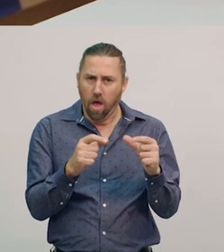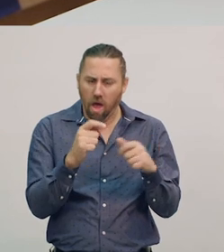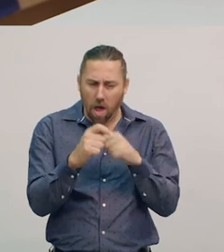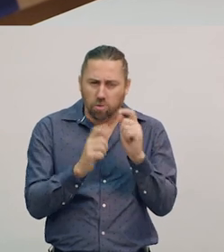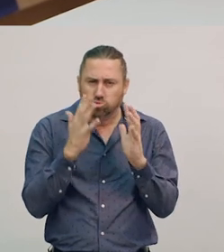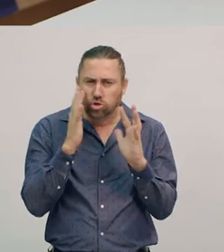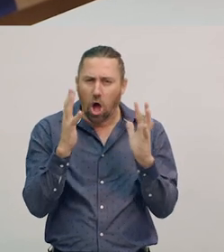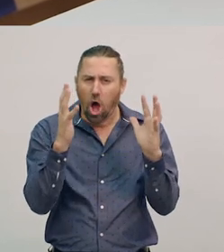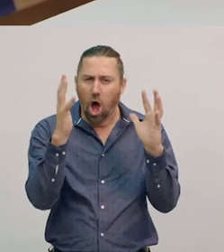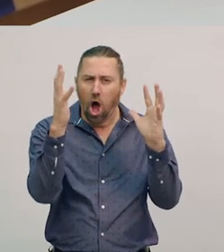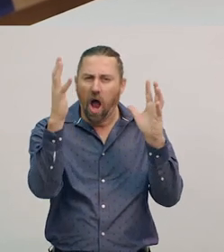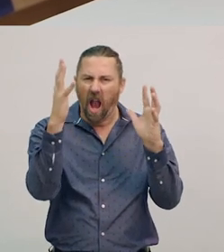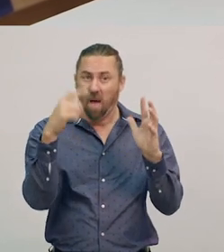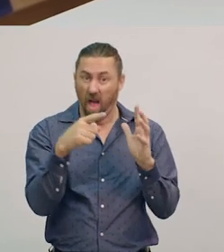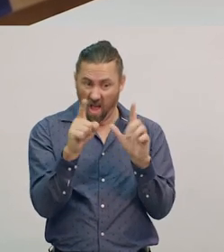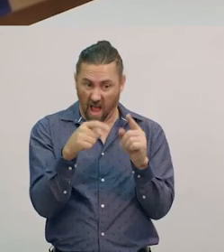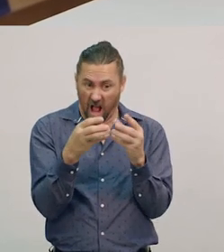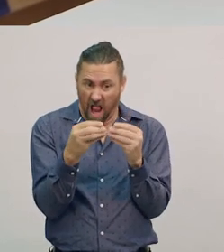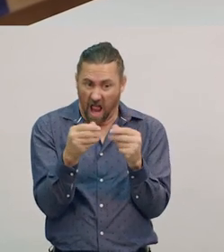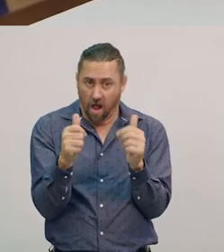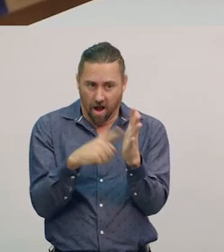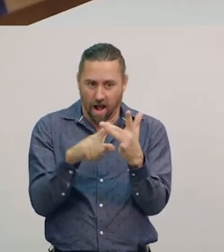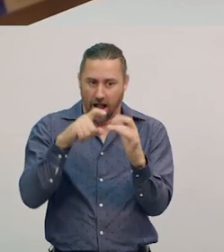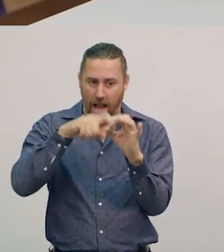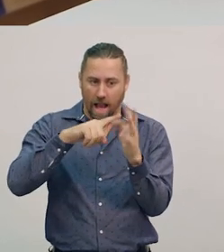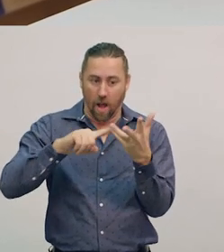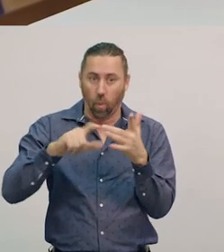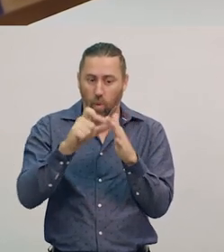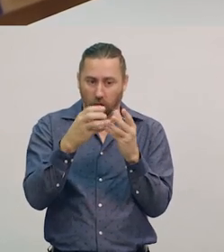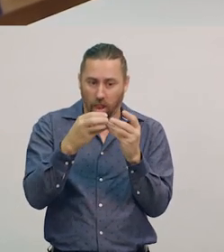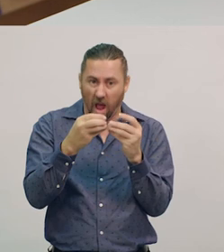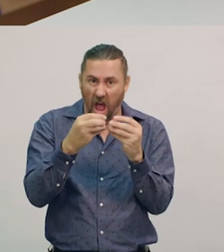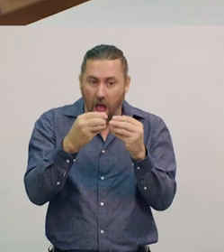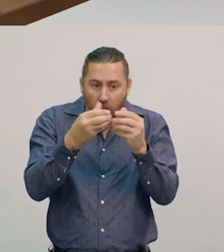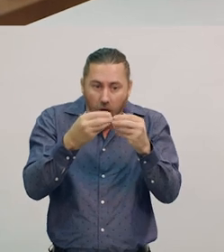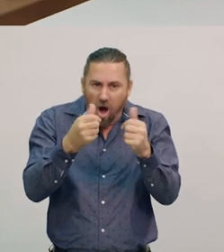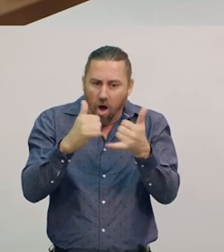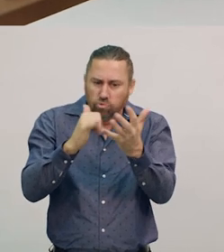and turn into liquid, and now I can see them changing shape.